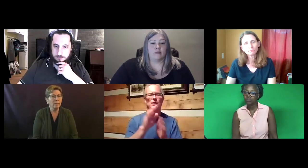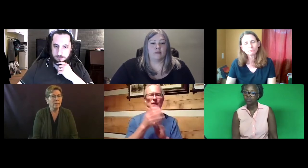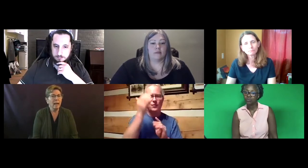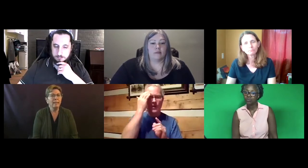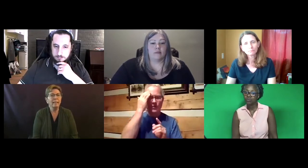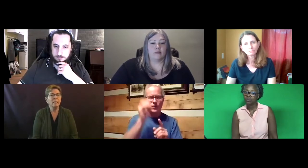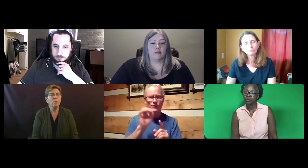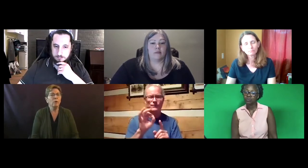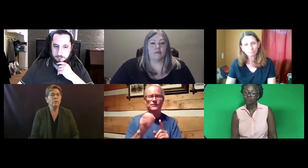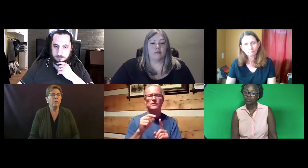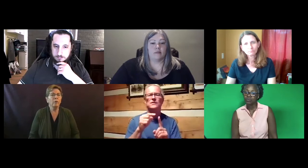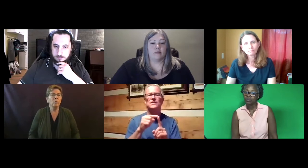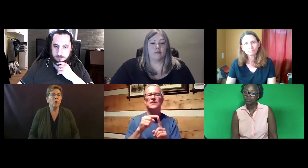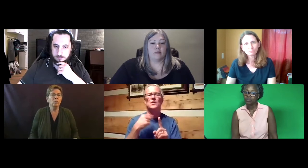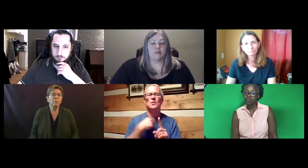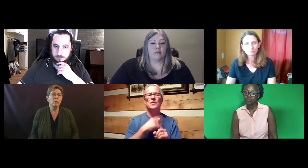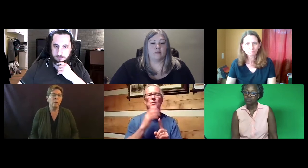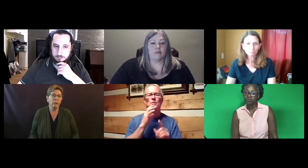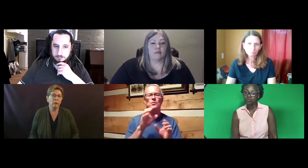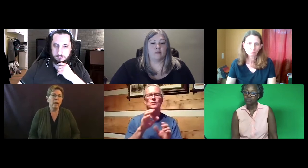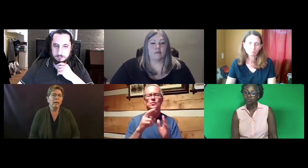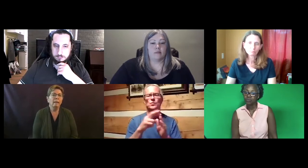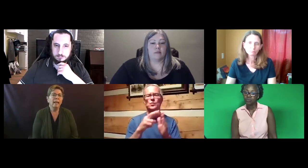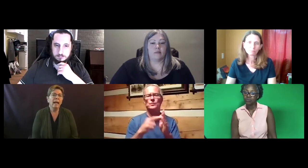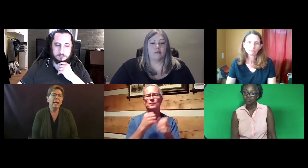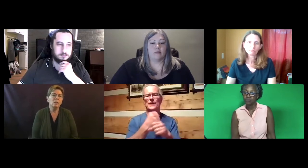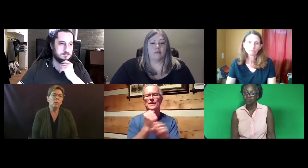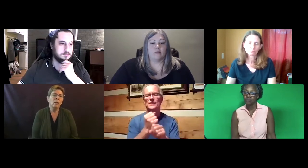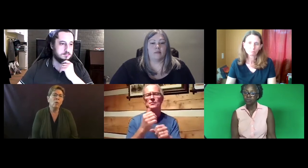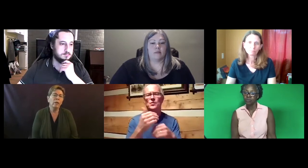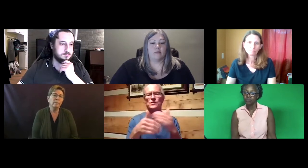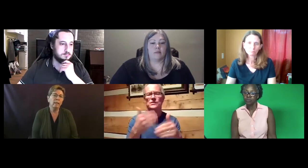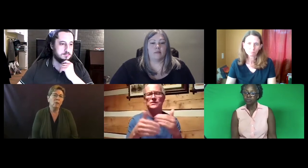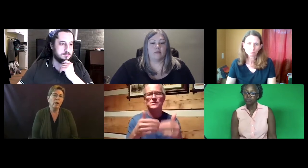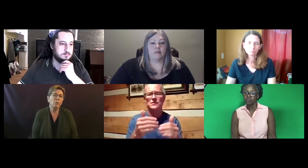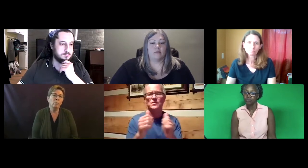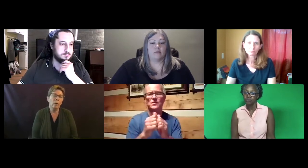I think it's important for you all to be aware that we are going to be going through a process